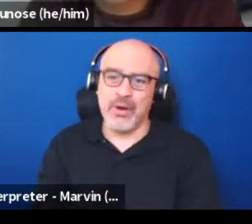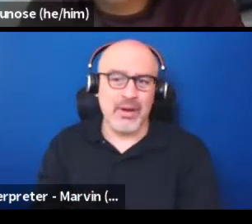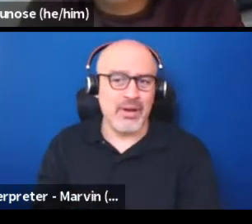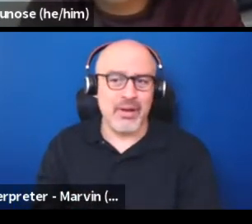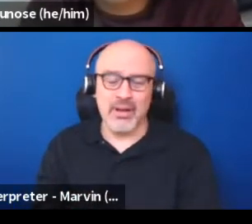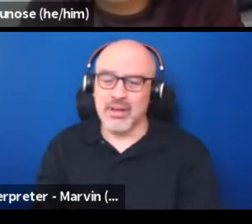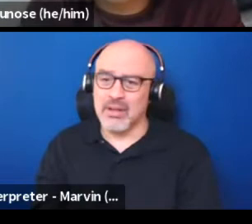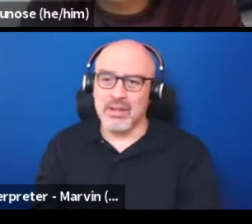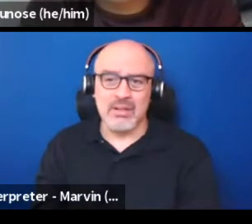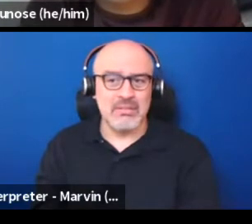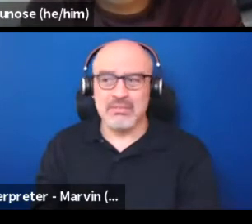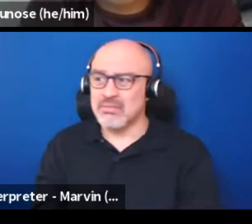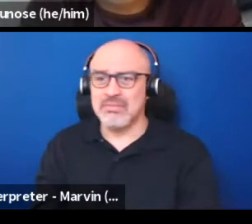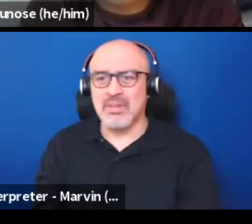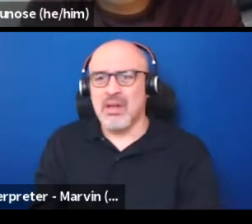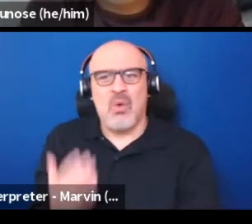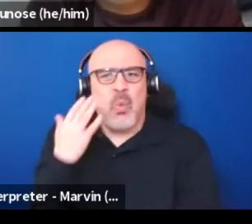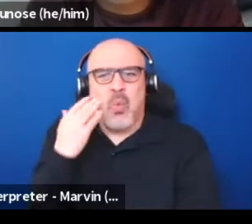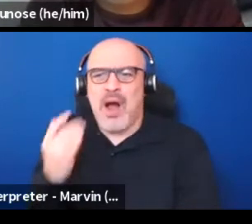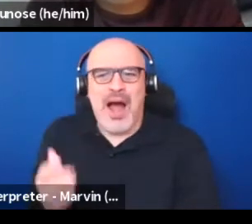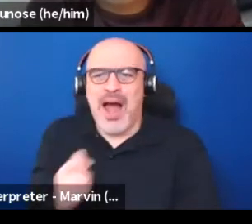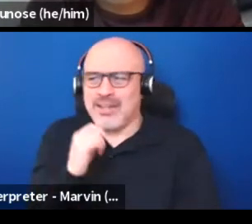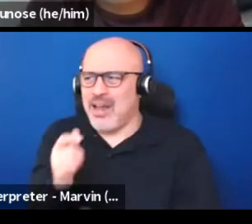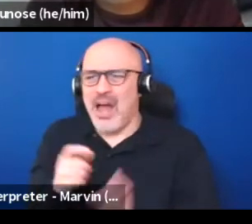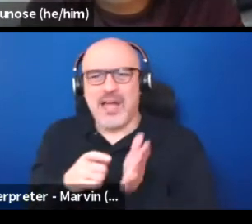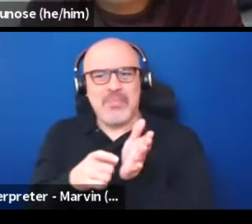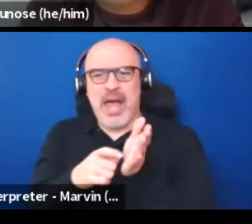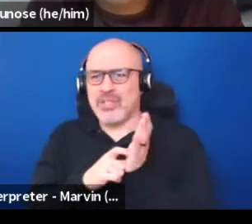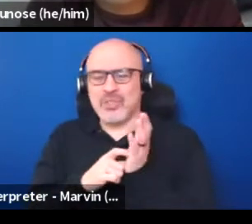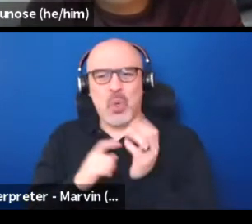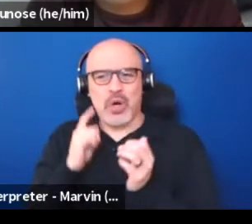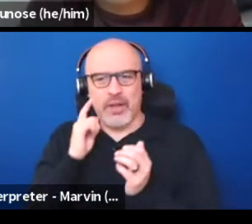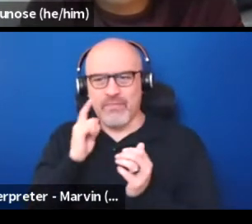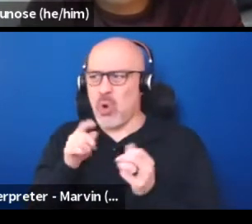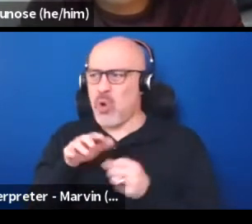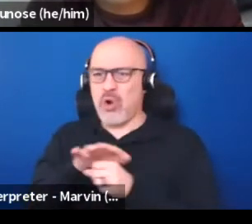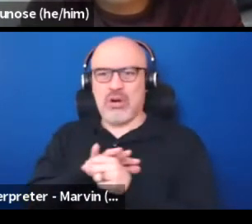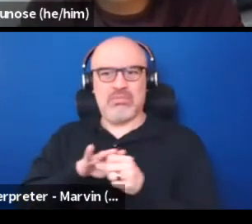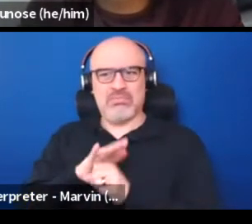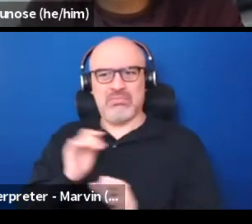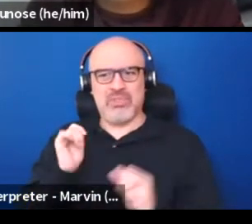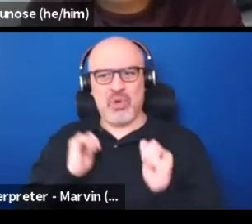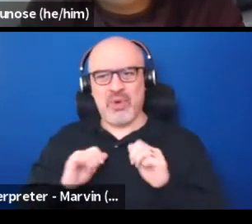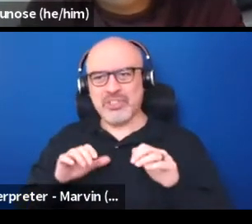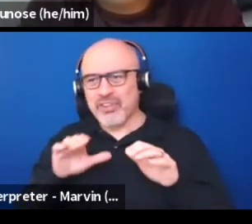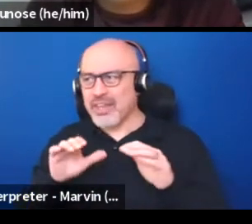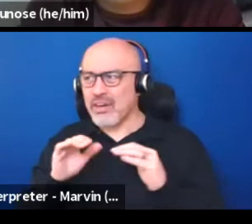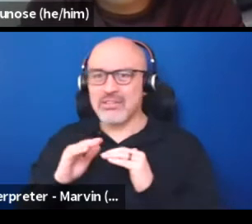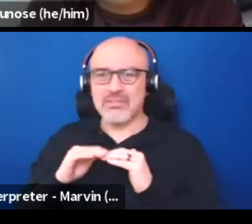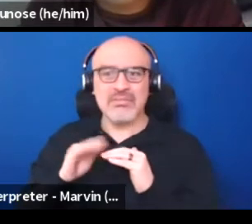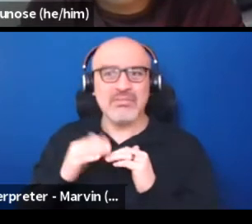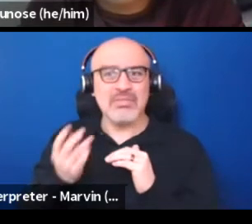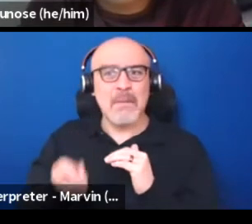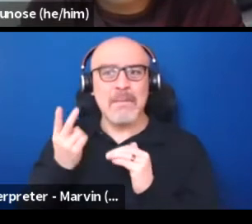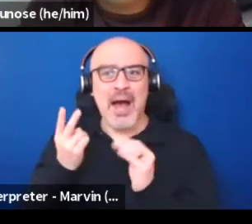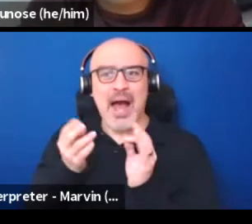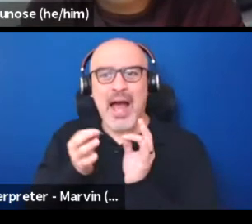Like why isn't it mandatory for our regional theaters to be at least bilingual not even.